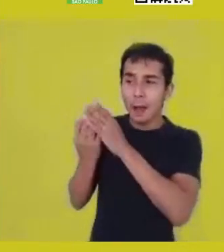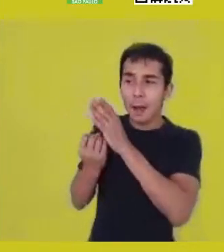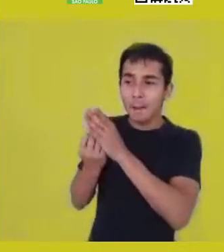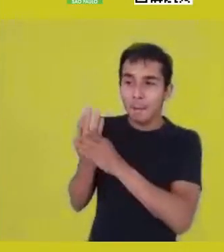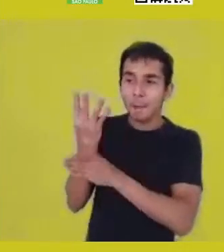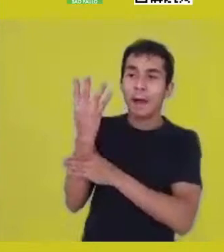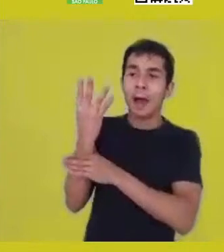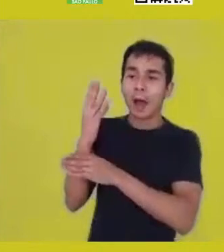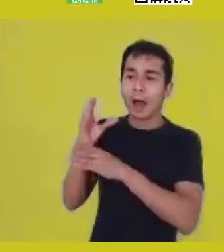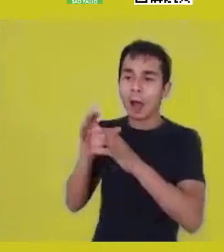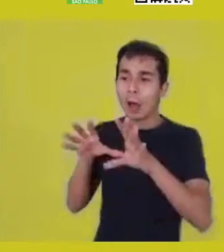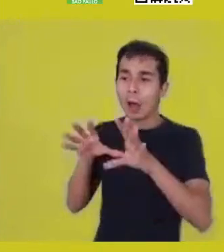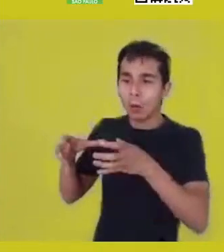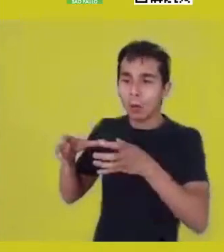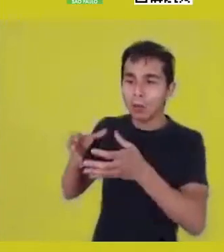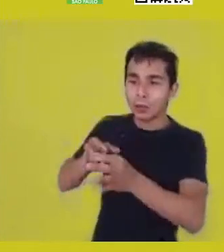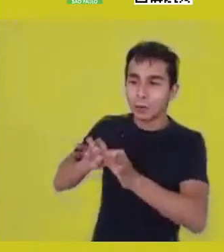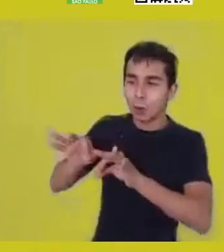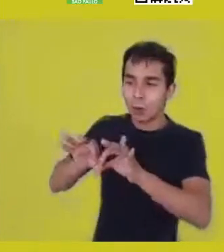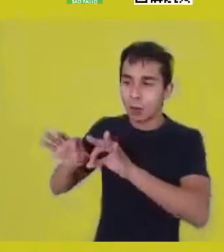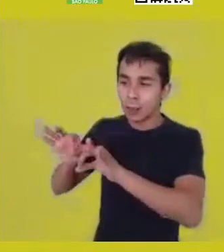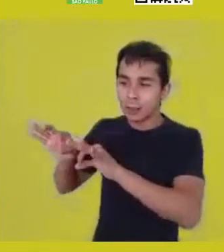but with elements that don’t diverge.